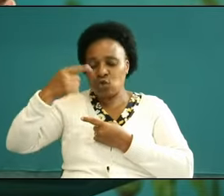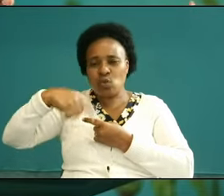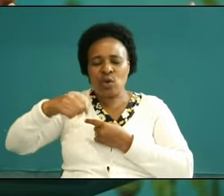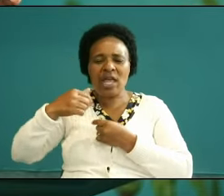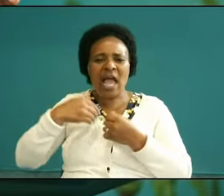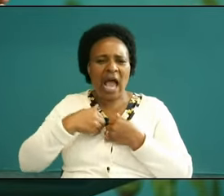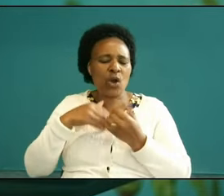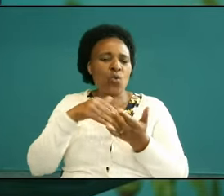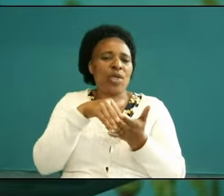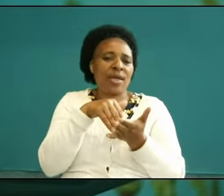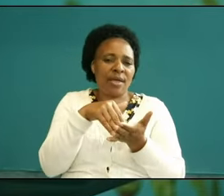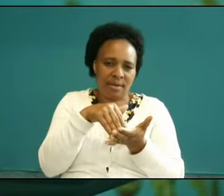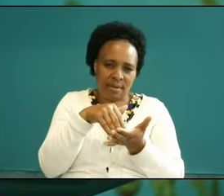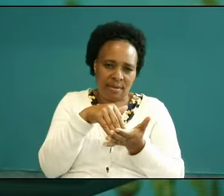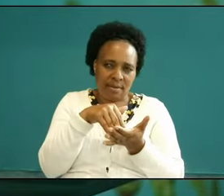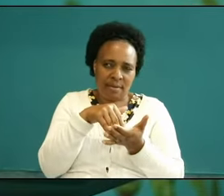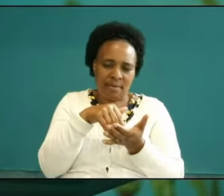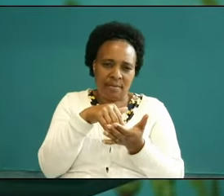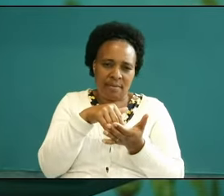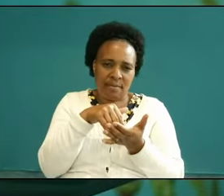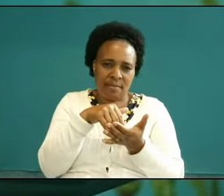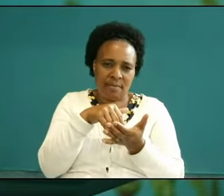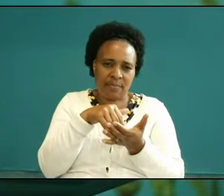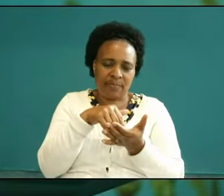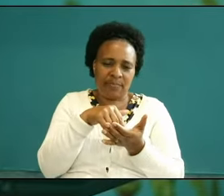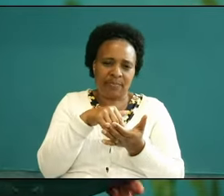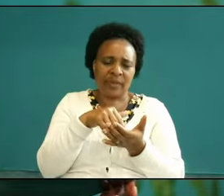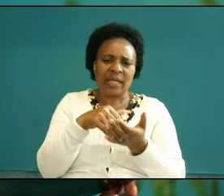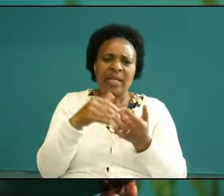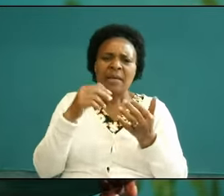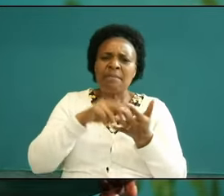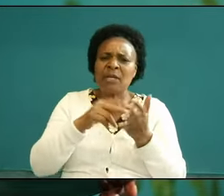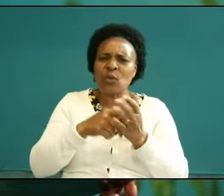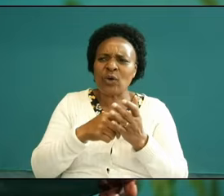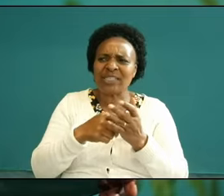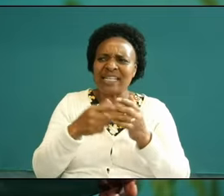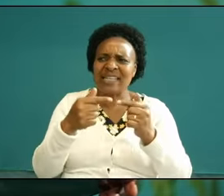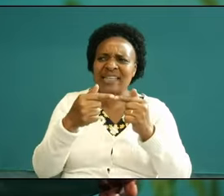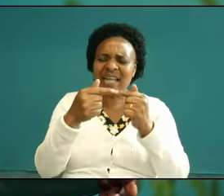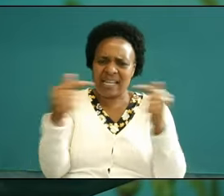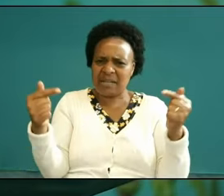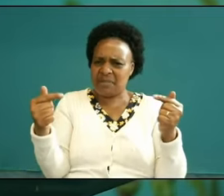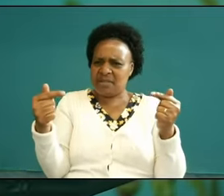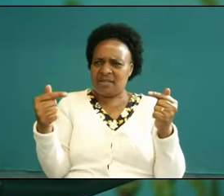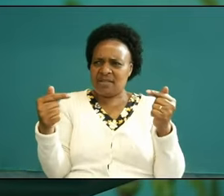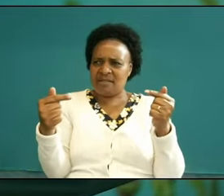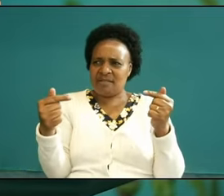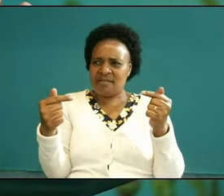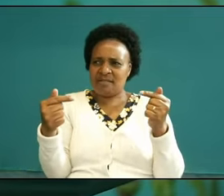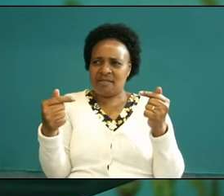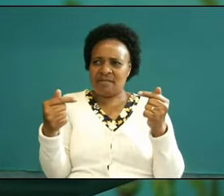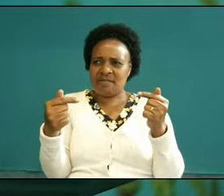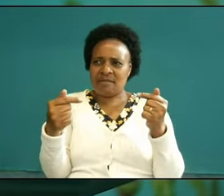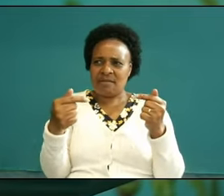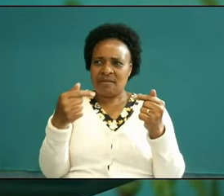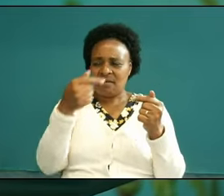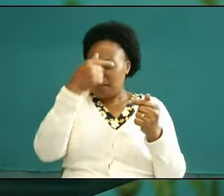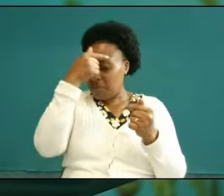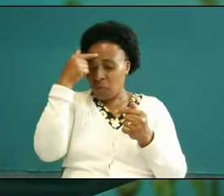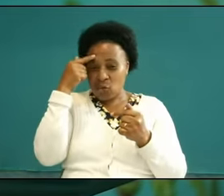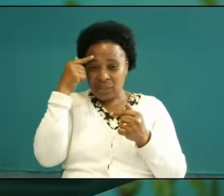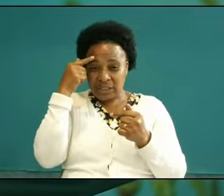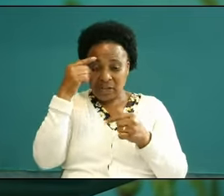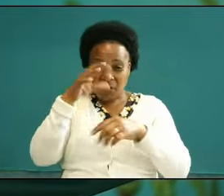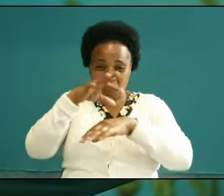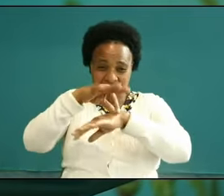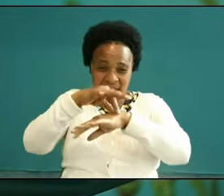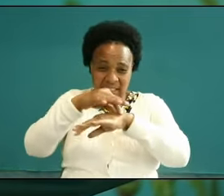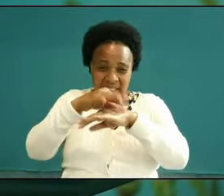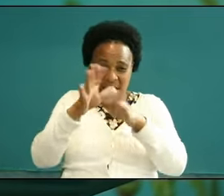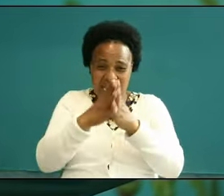somebody with me you see he says the the enemy is unseen if it was by flesh and blood then we